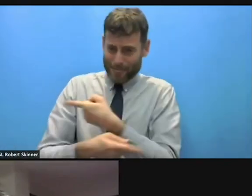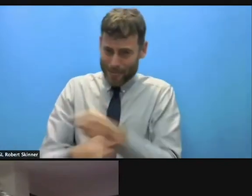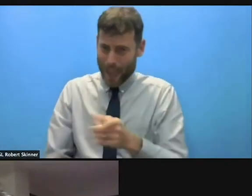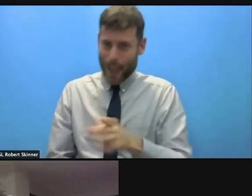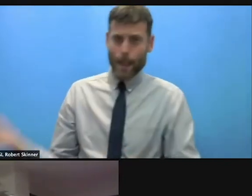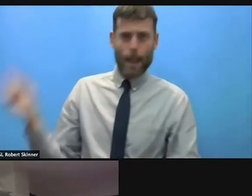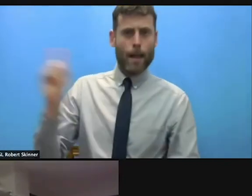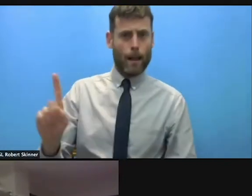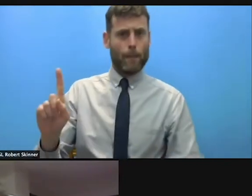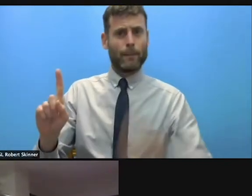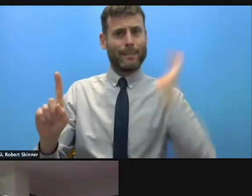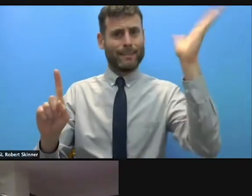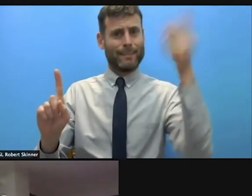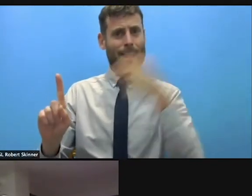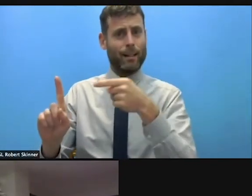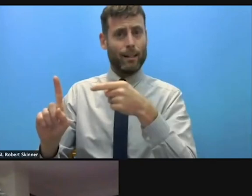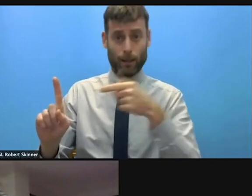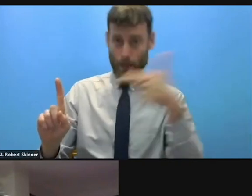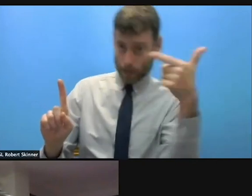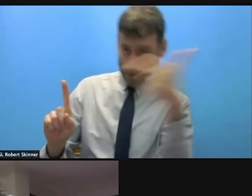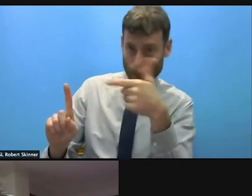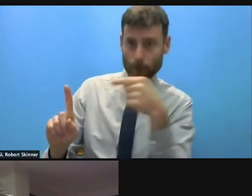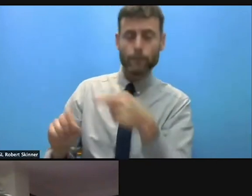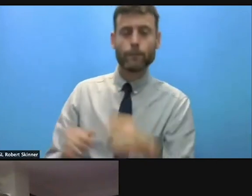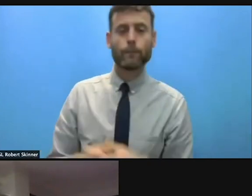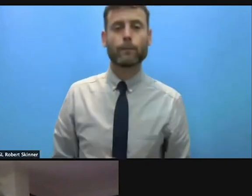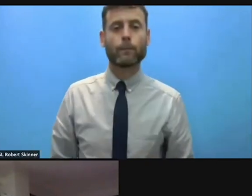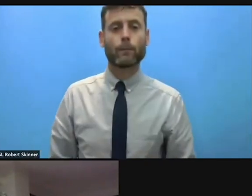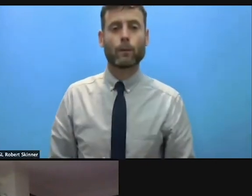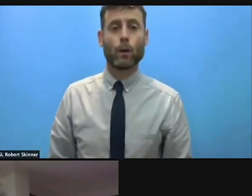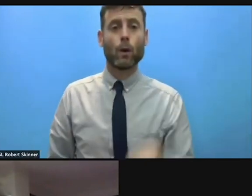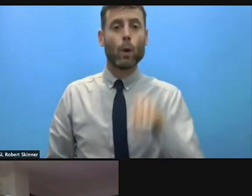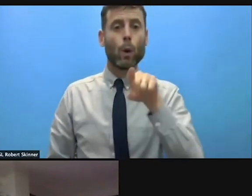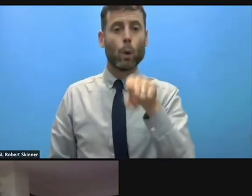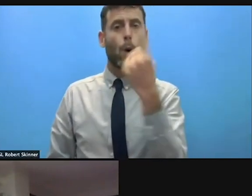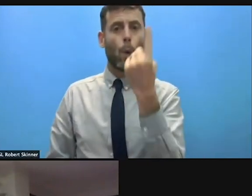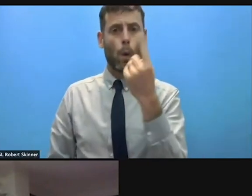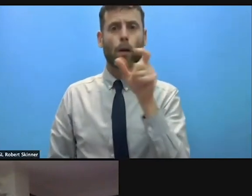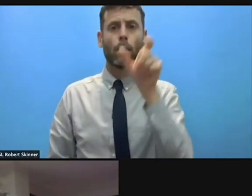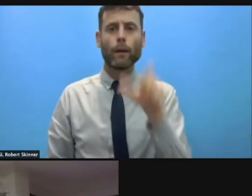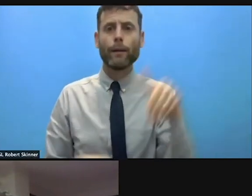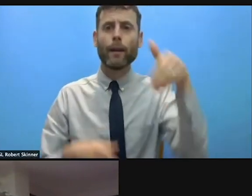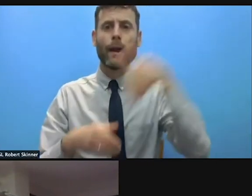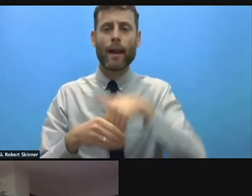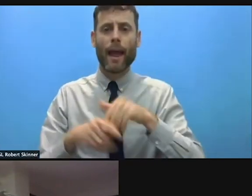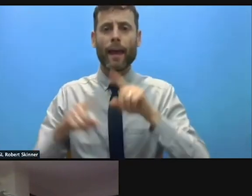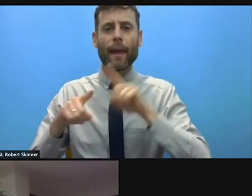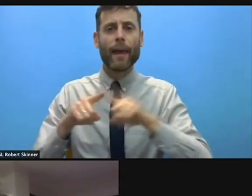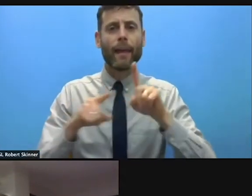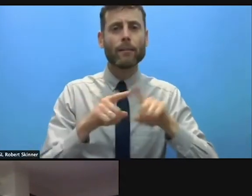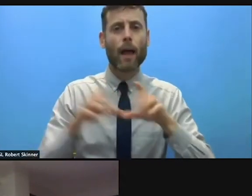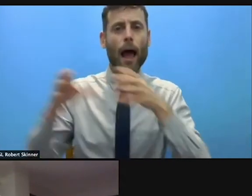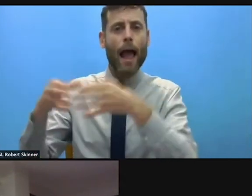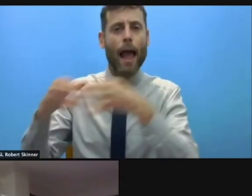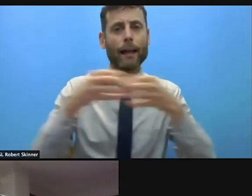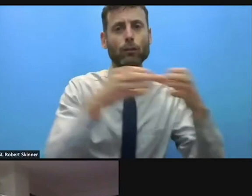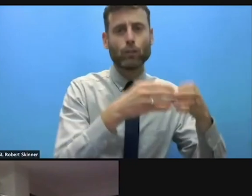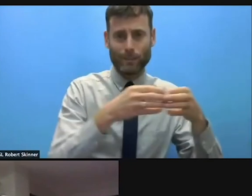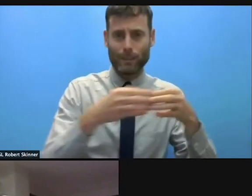Cecilia, as the only member to the Interagency Standing Committee, the idea that there should